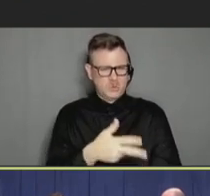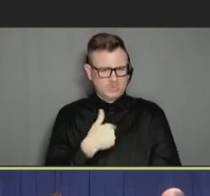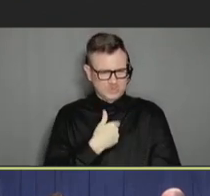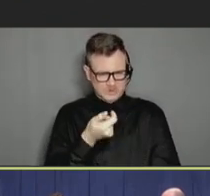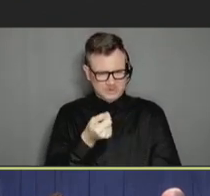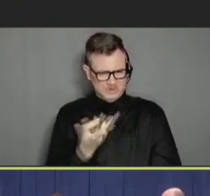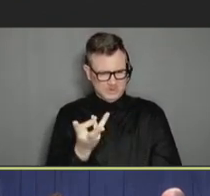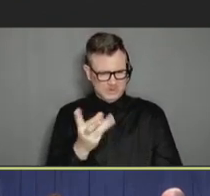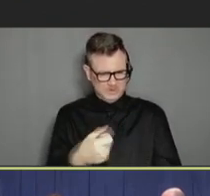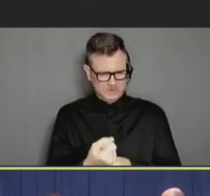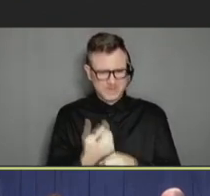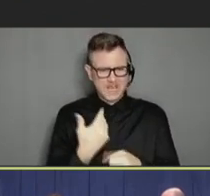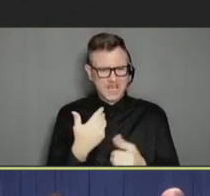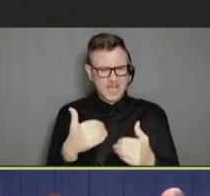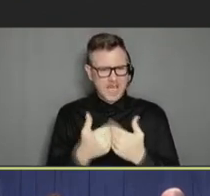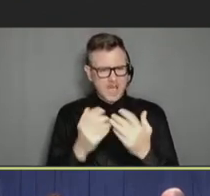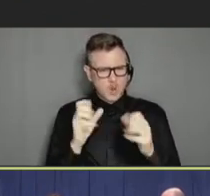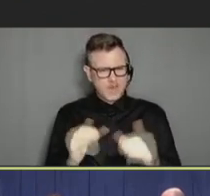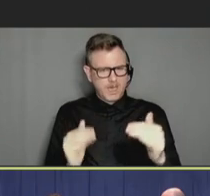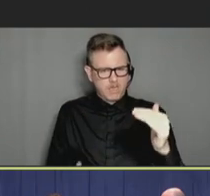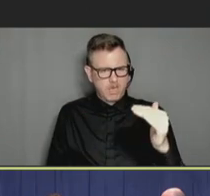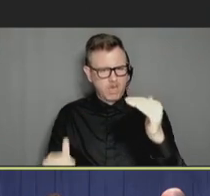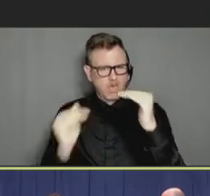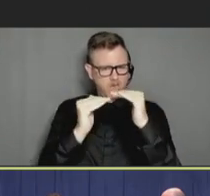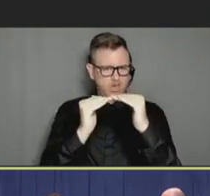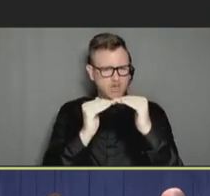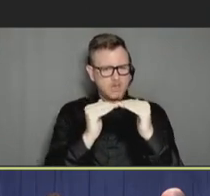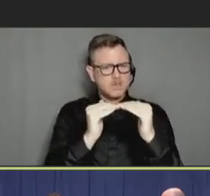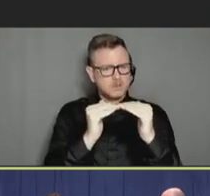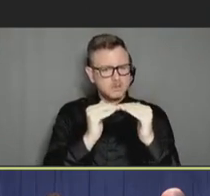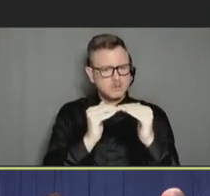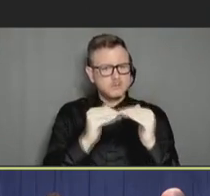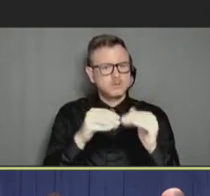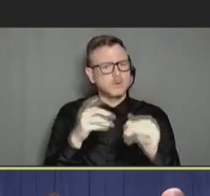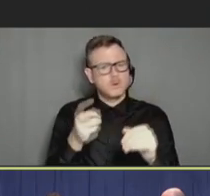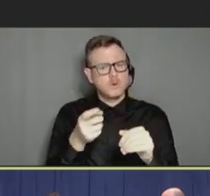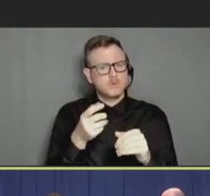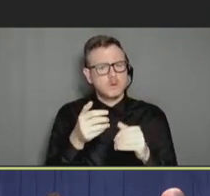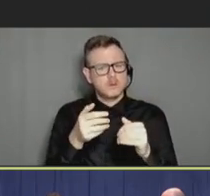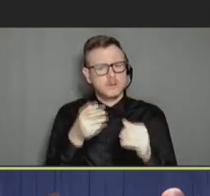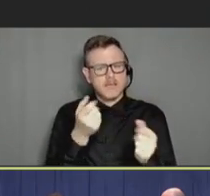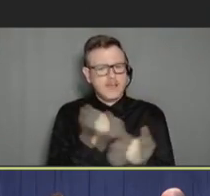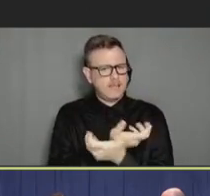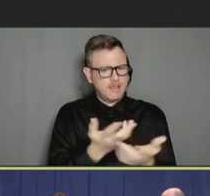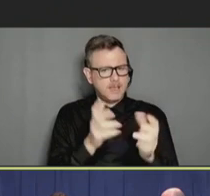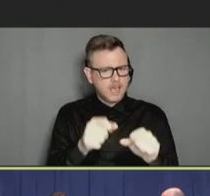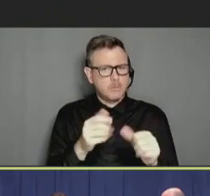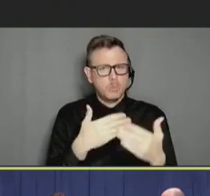So, anything that can be provided and I think anything that cannot take a lot of time that